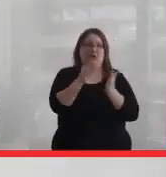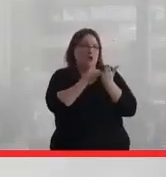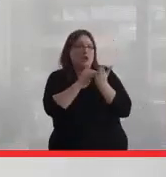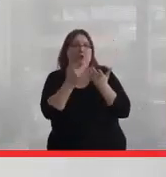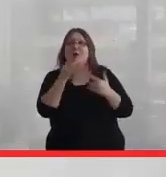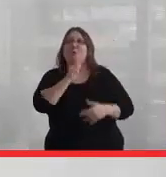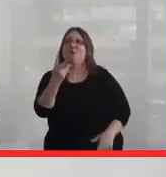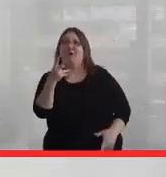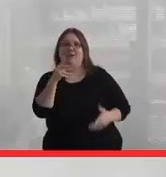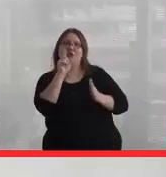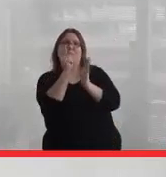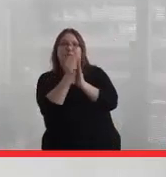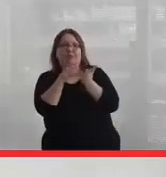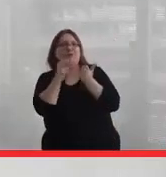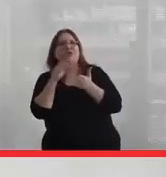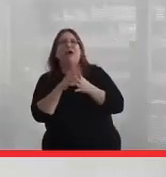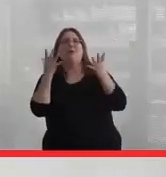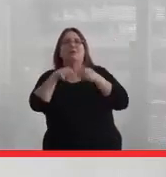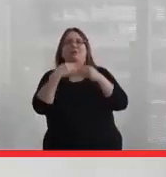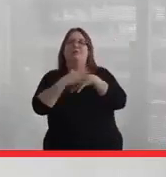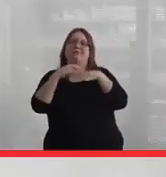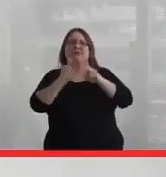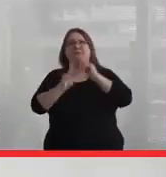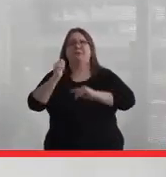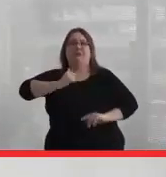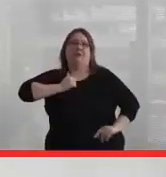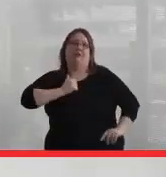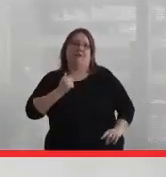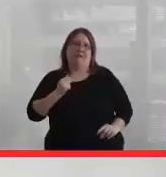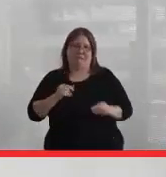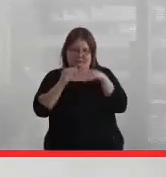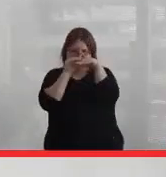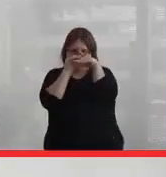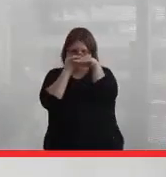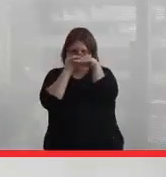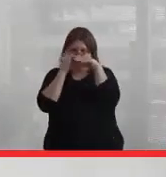as a 12-year-old in 20 minutes about Indigenous people in Canada?